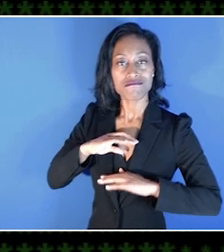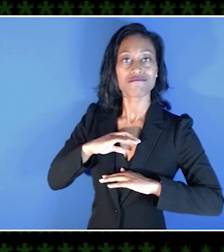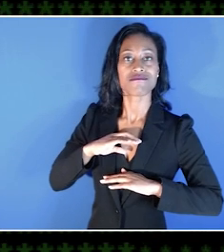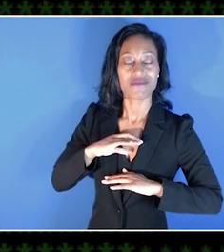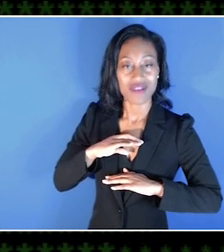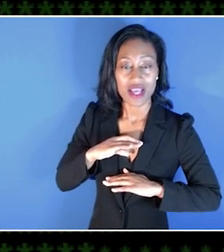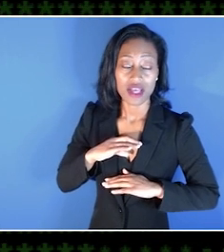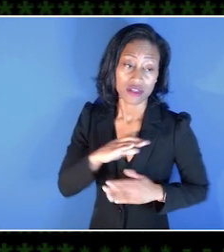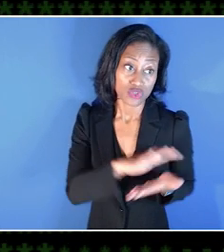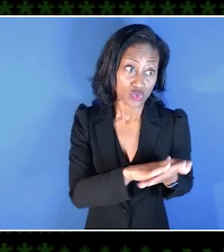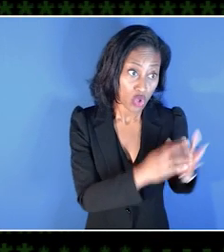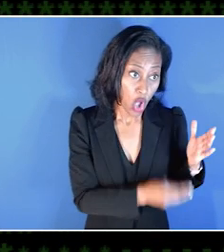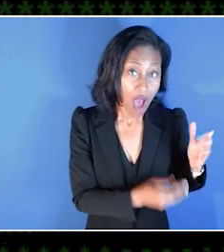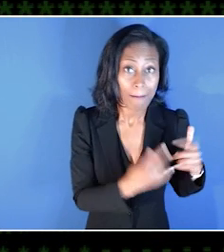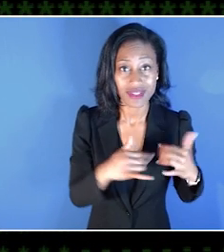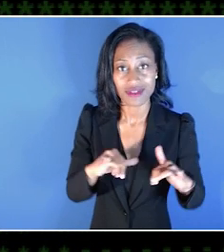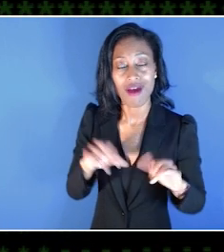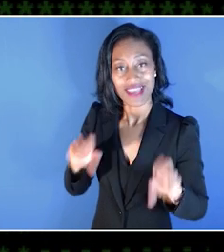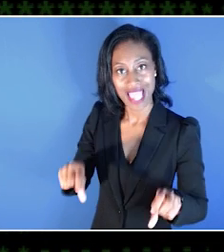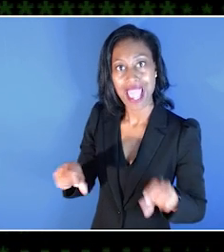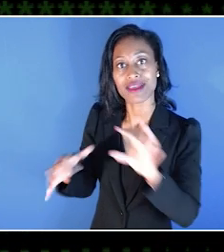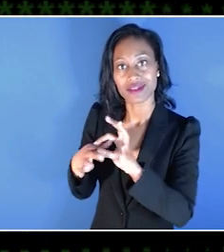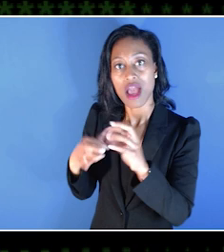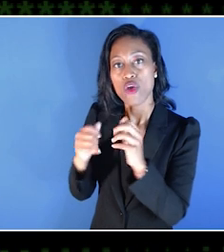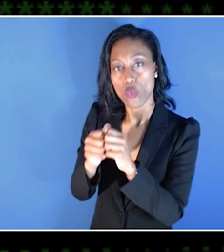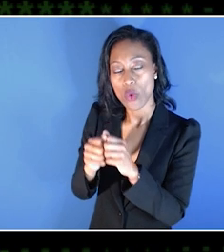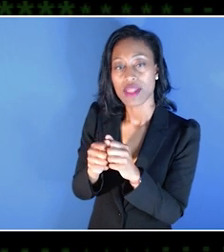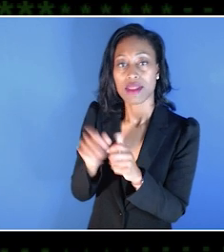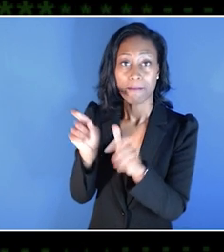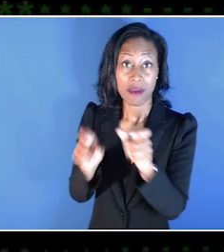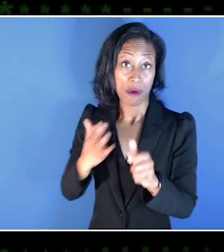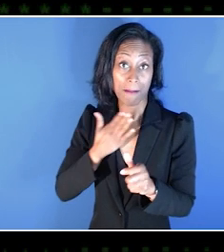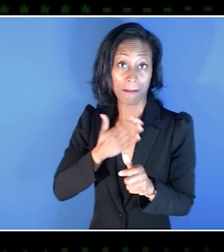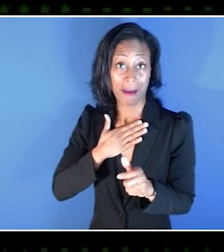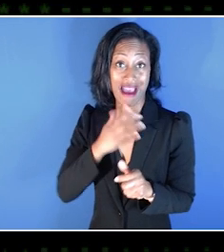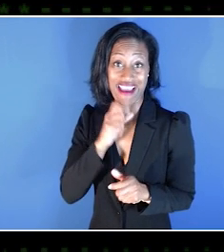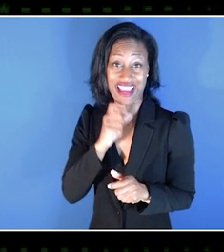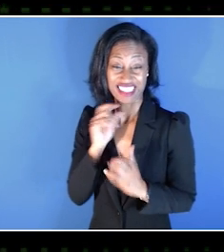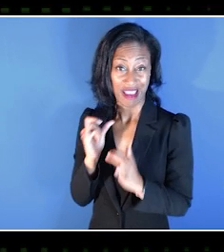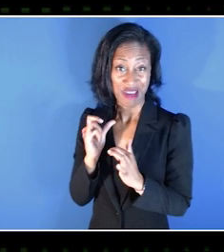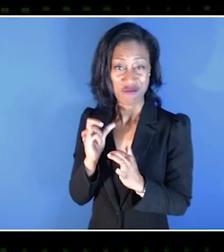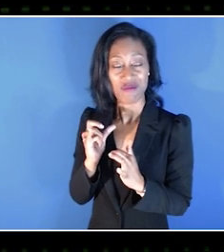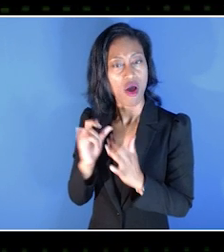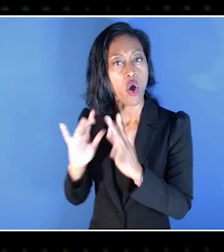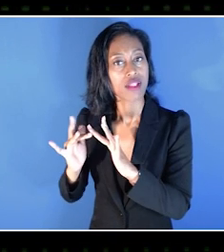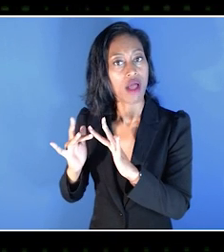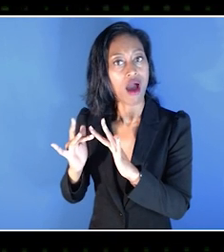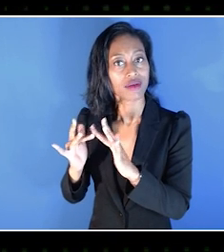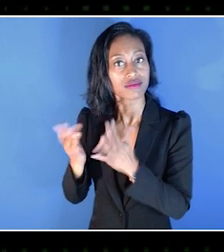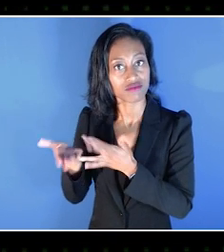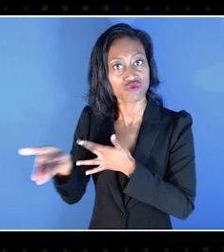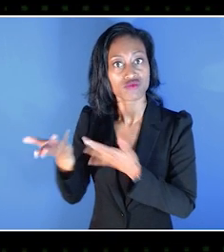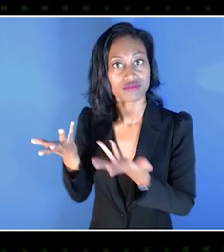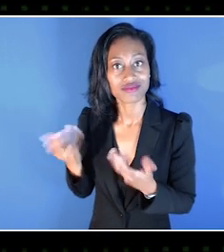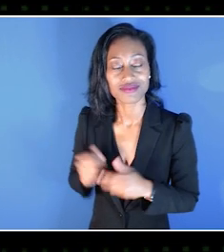because of school because I could connect with, you know, people my age online, when I was playing games,